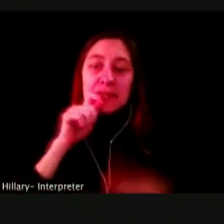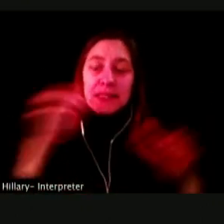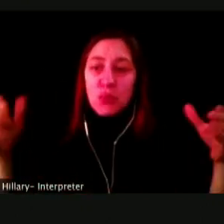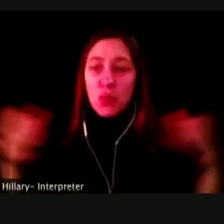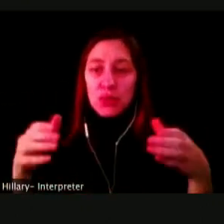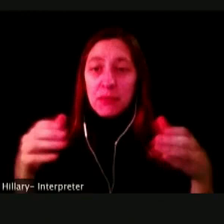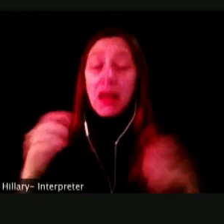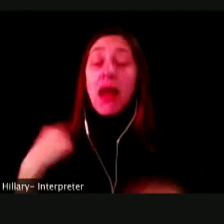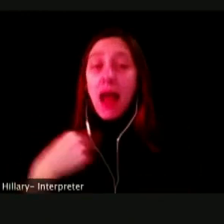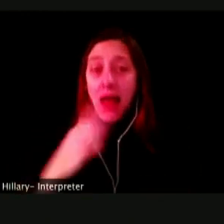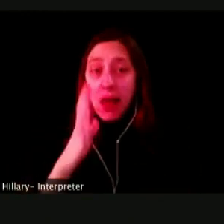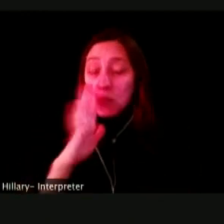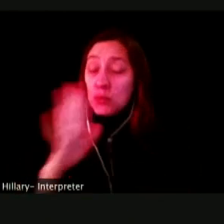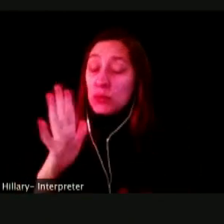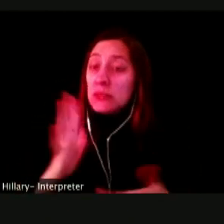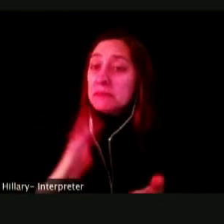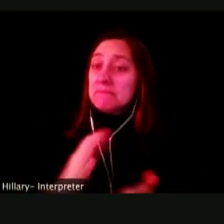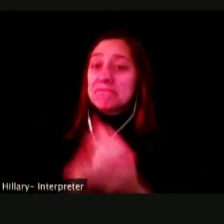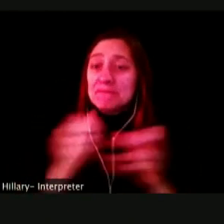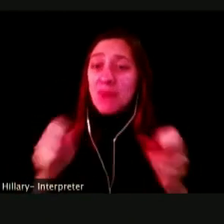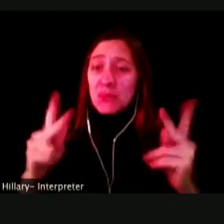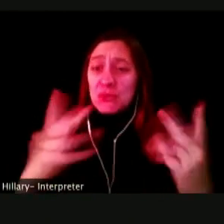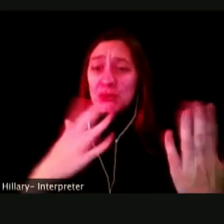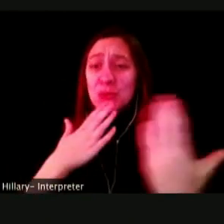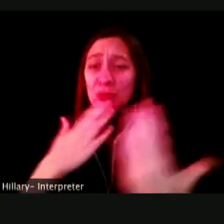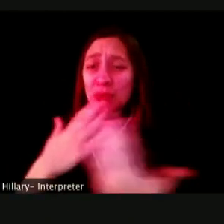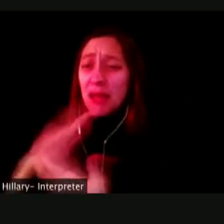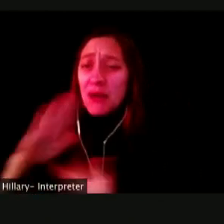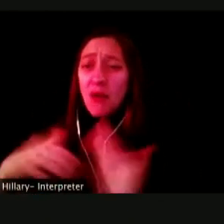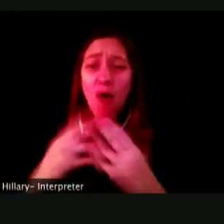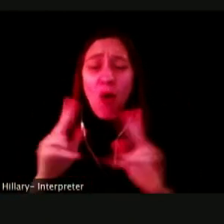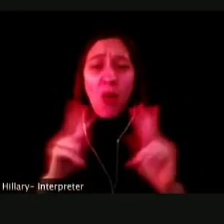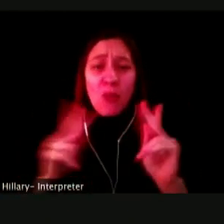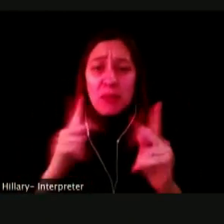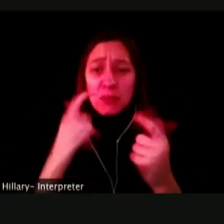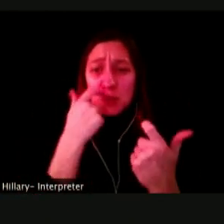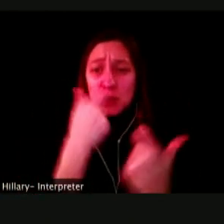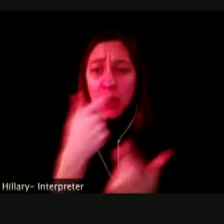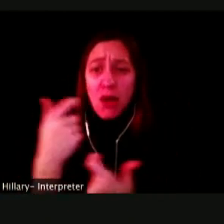I WOULD LIKE TO TAKE THIS TIME TO THANK EVERYONE FOR JOINING US DURING THIS IMPORTANT TIME.